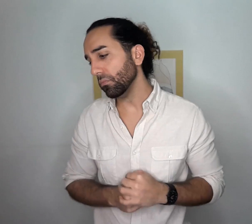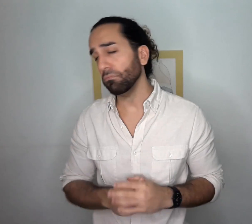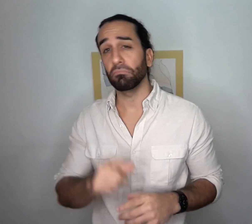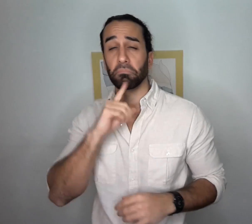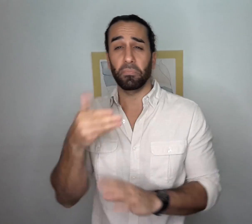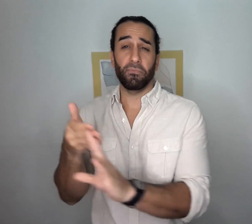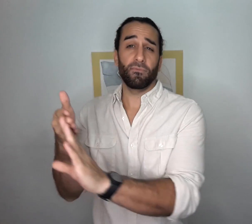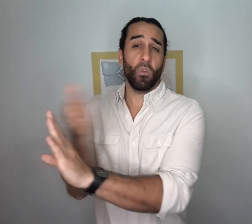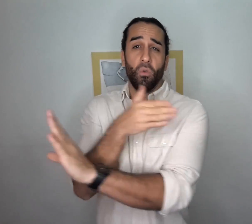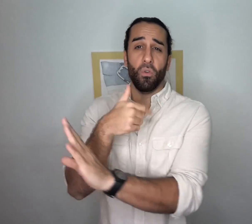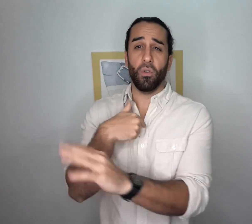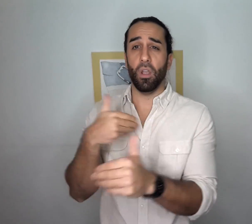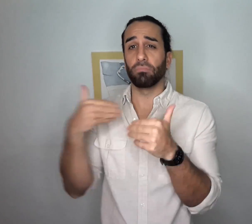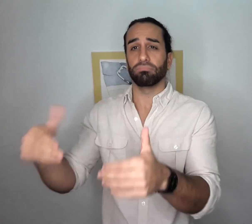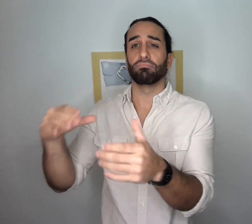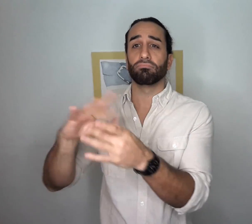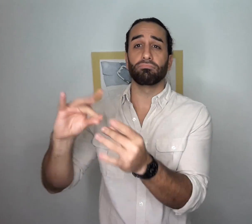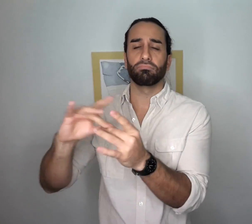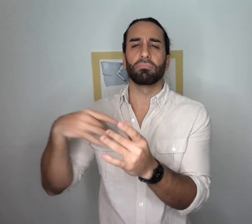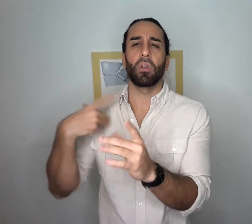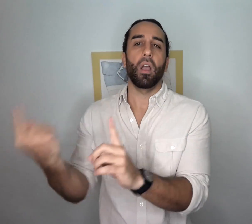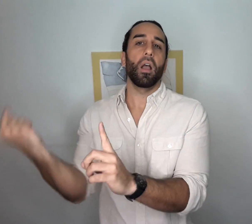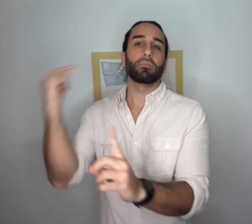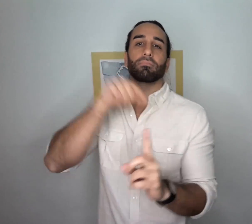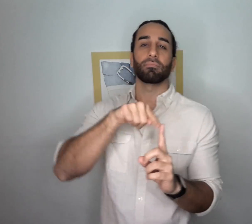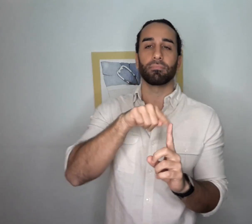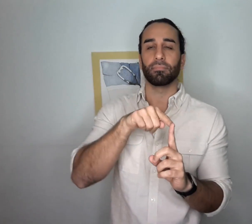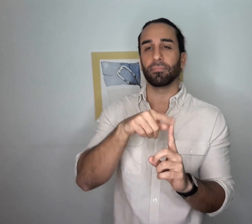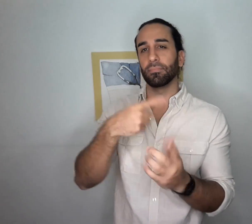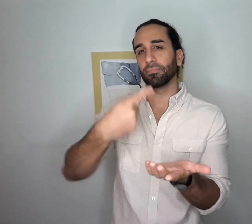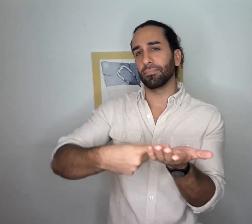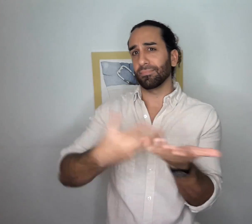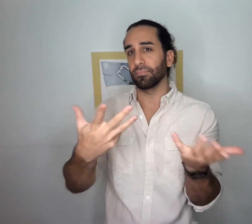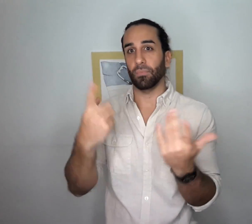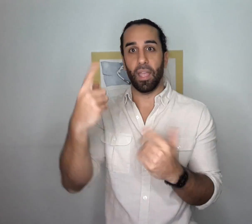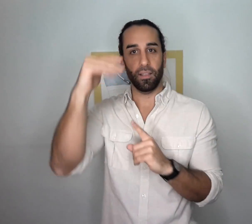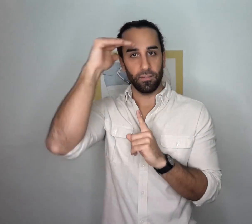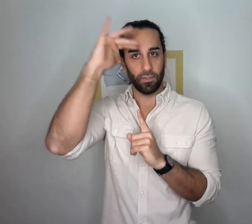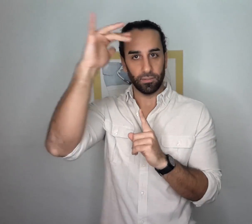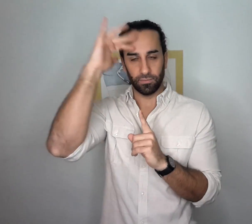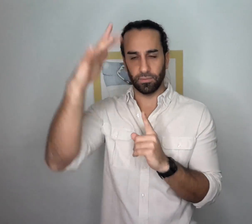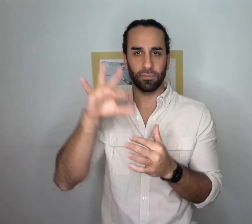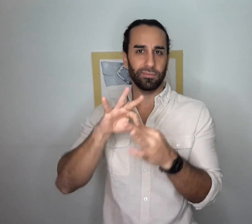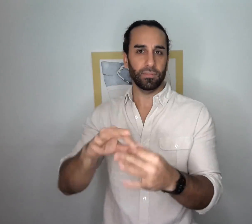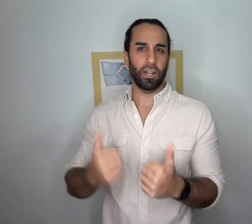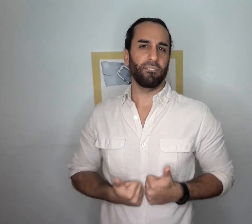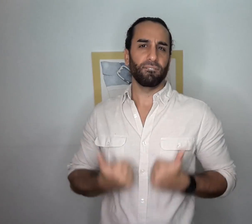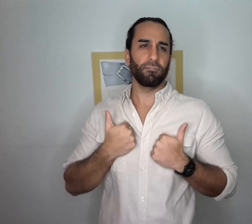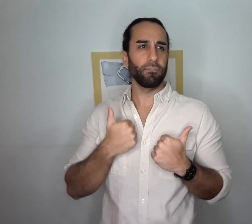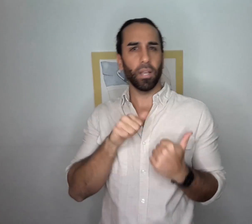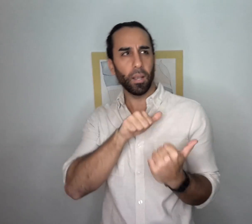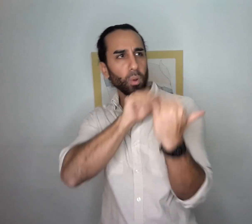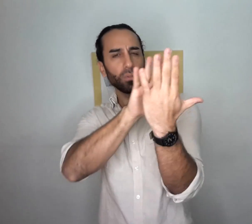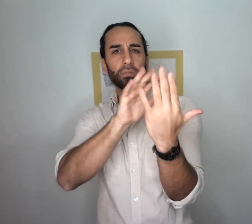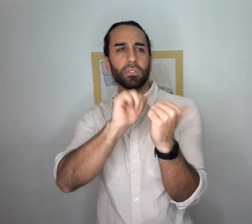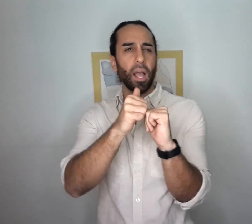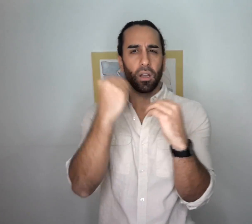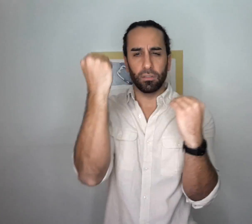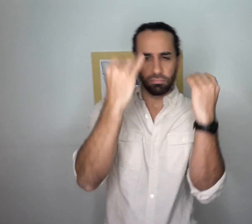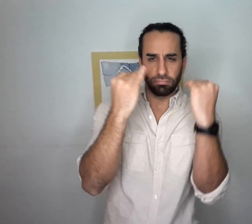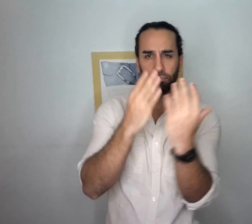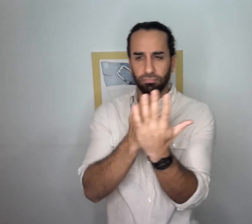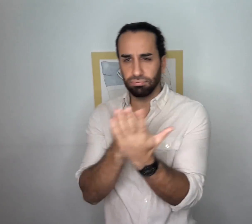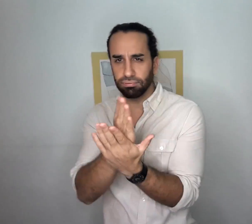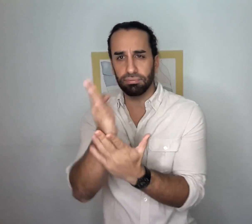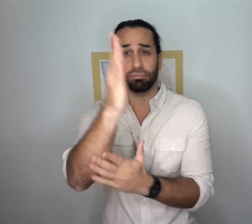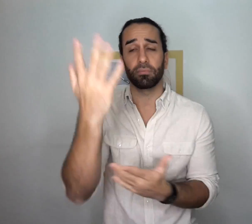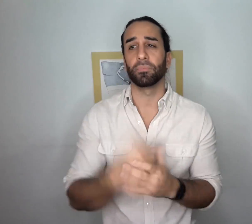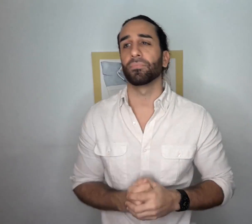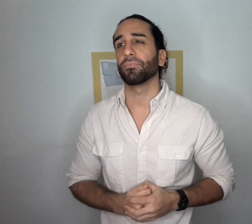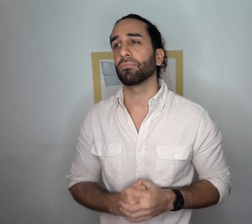Before I get started, I want to reference a philosophy that addresses life coping skills.